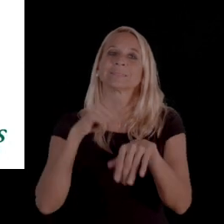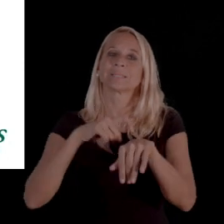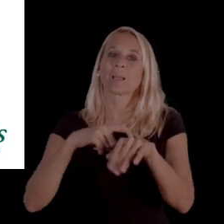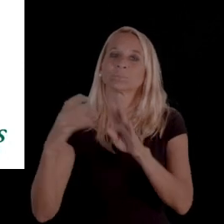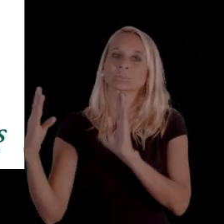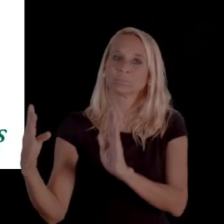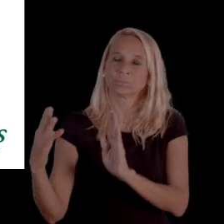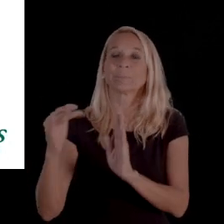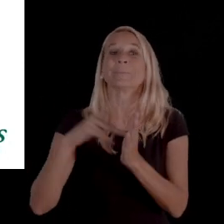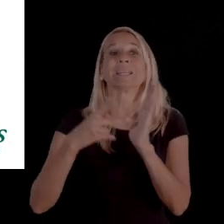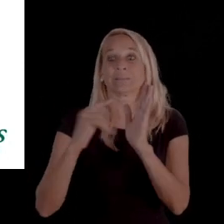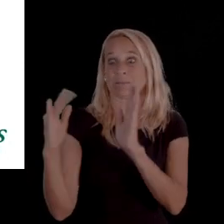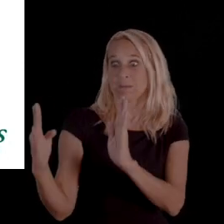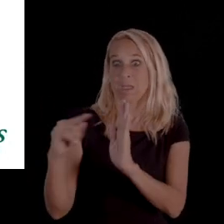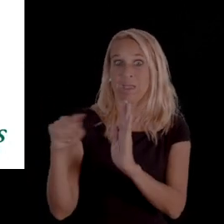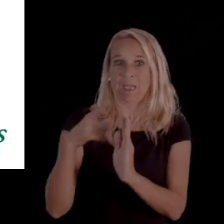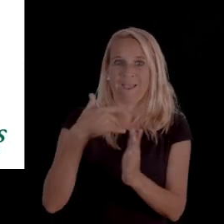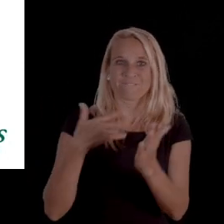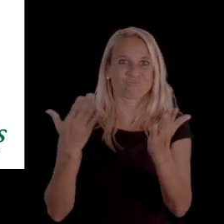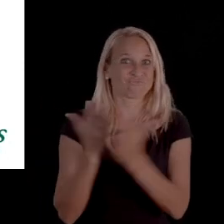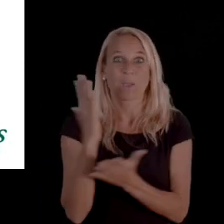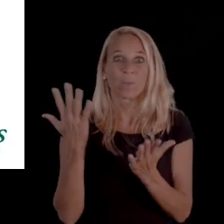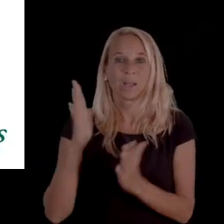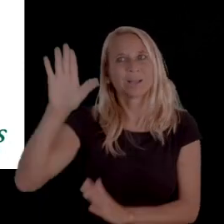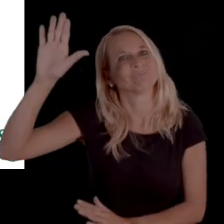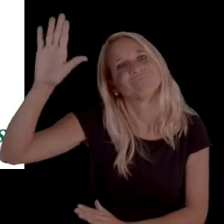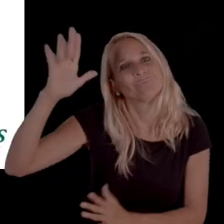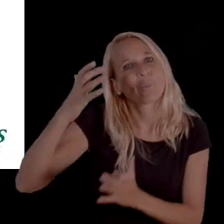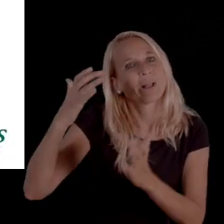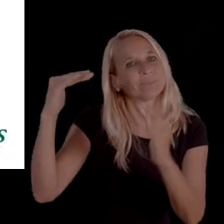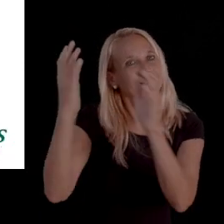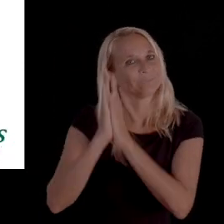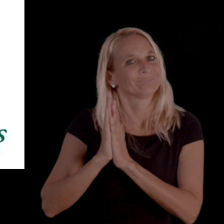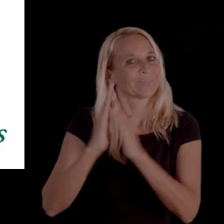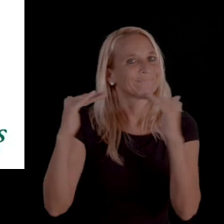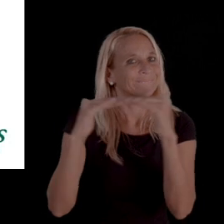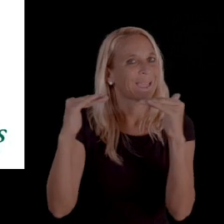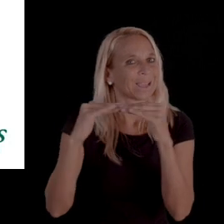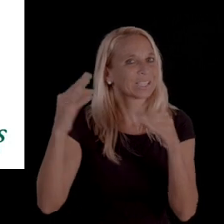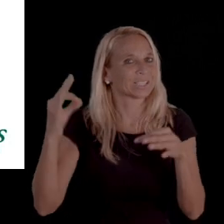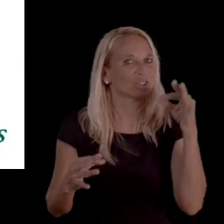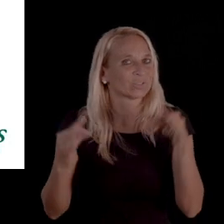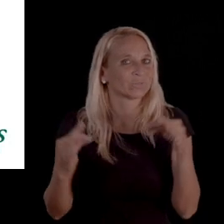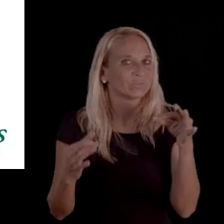You do have the right to a fair hearing. There are certain circumstances